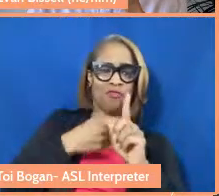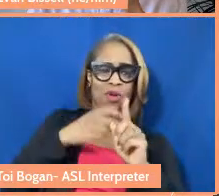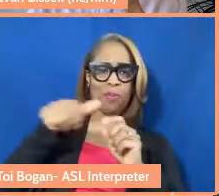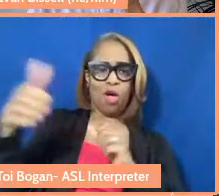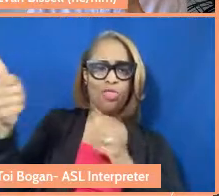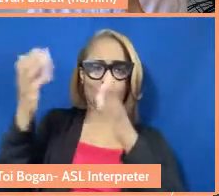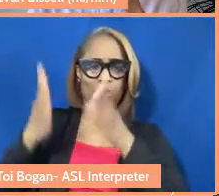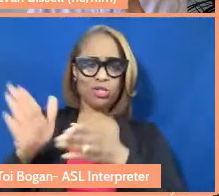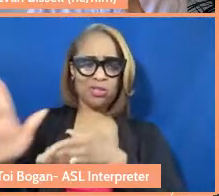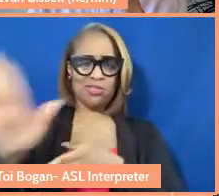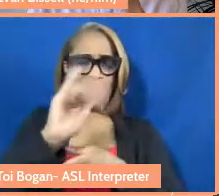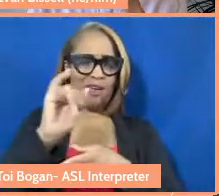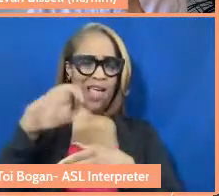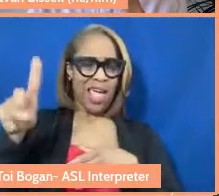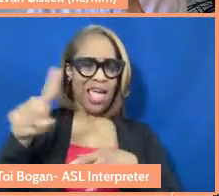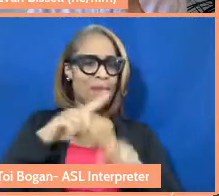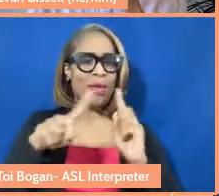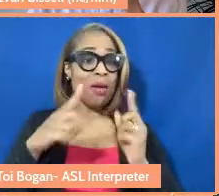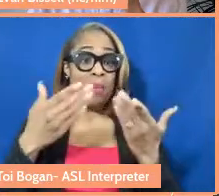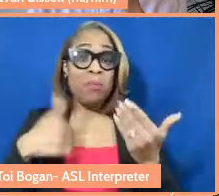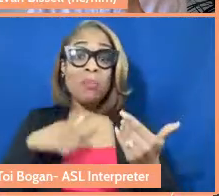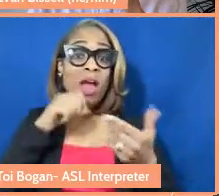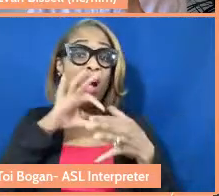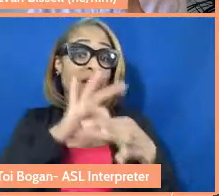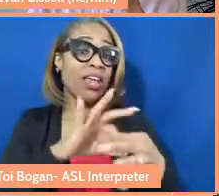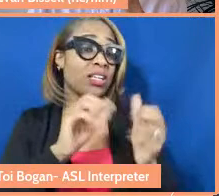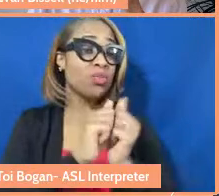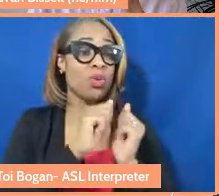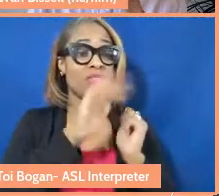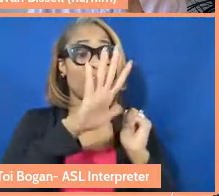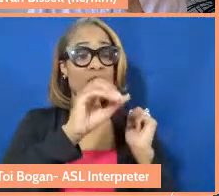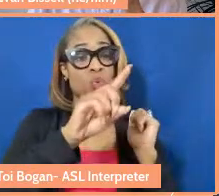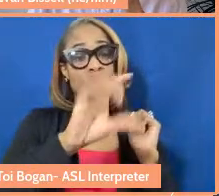but we're maybe not connected to a 501(c)(3), we're not connected to an organization,